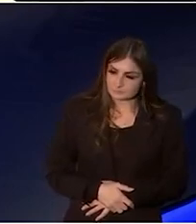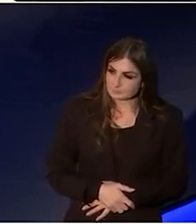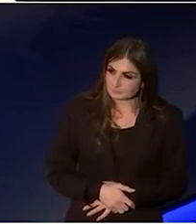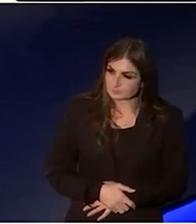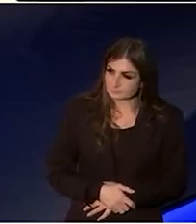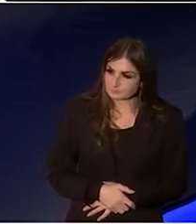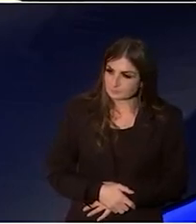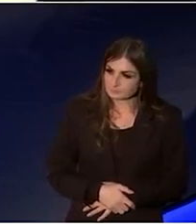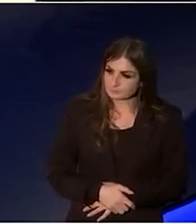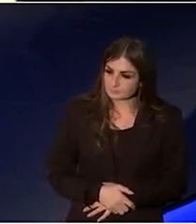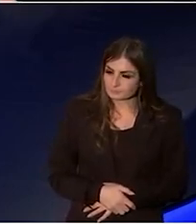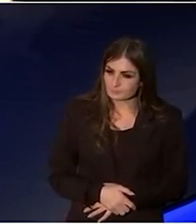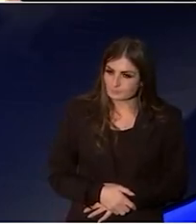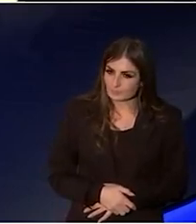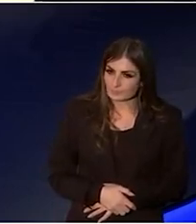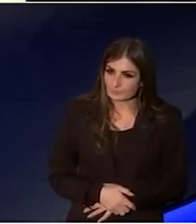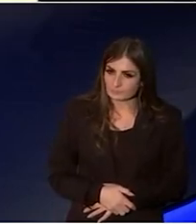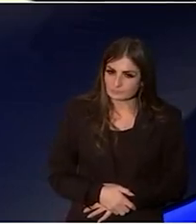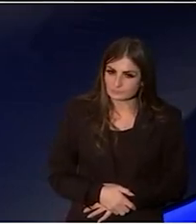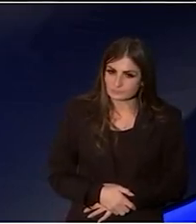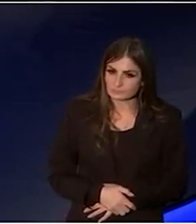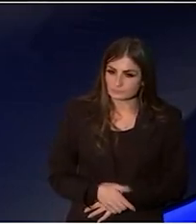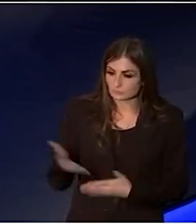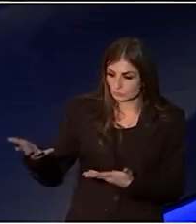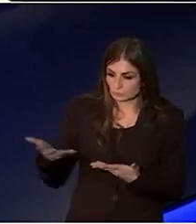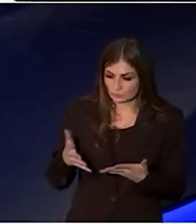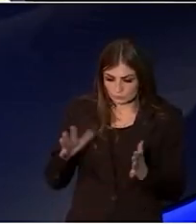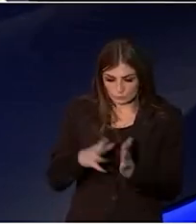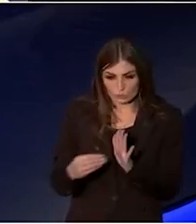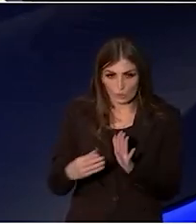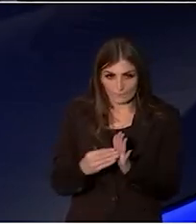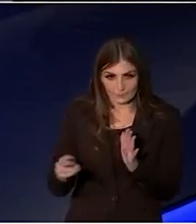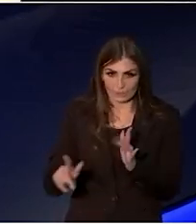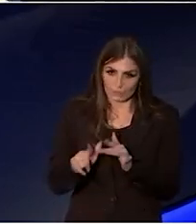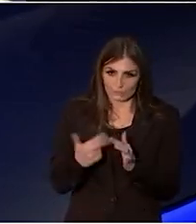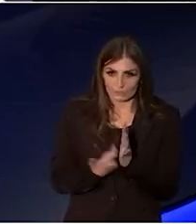And you took the copy of Revive like we were holding